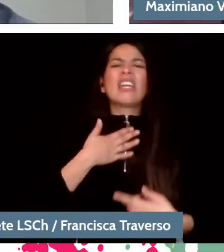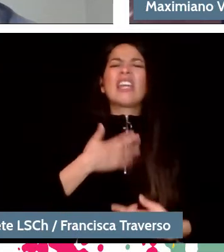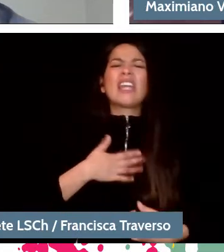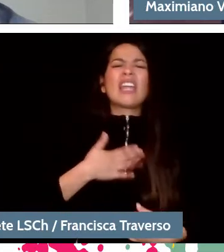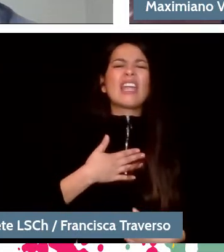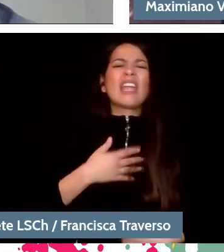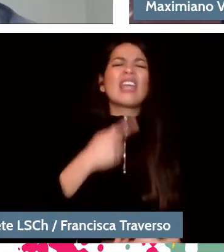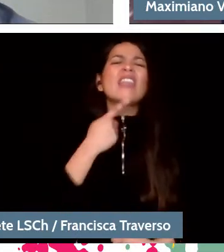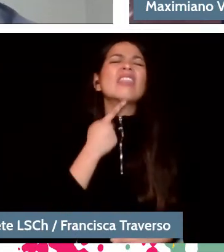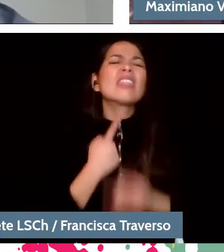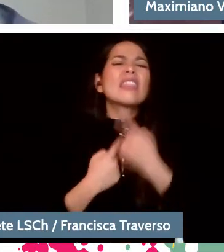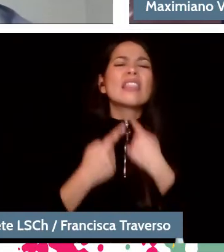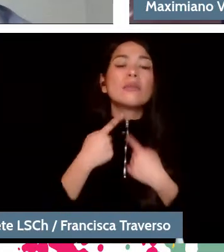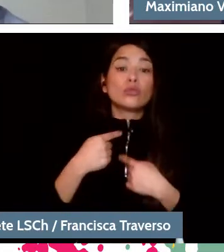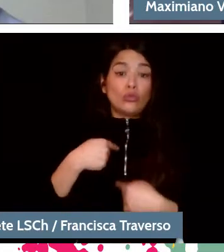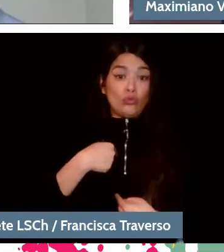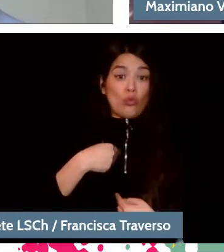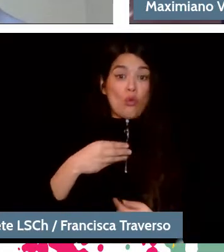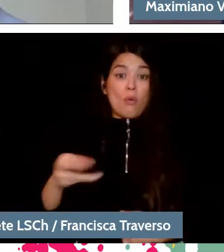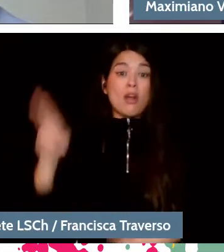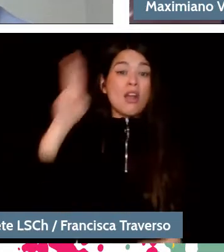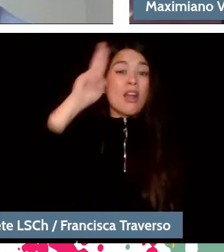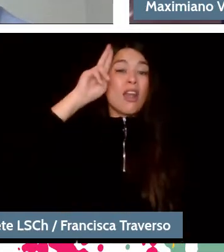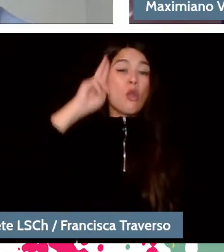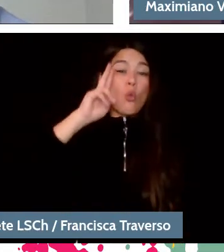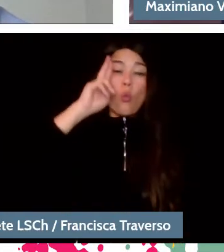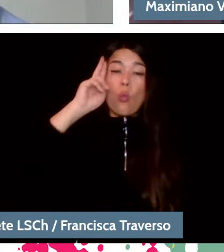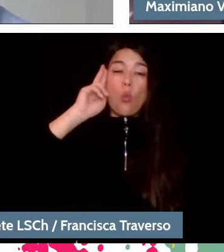Because I remember, perfectly, the moment in which